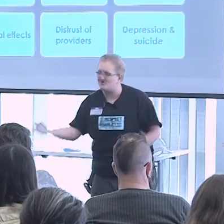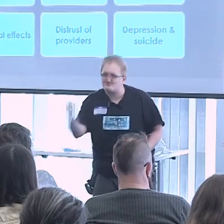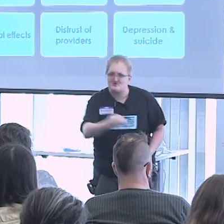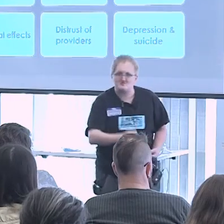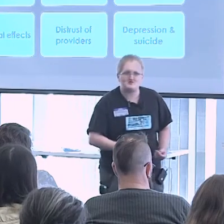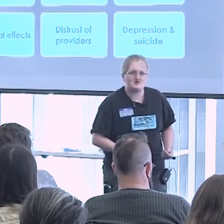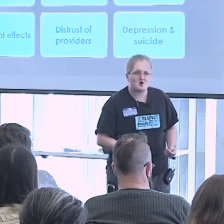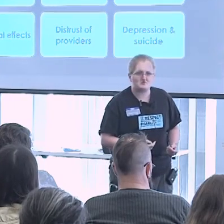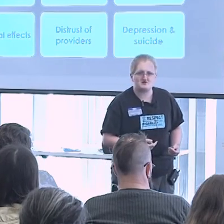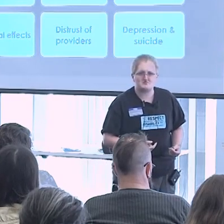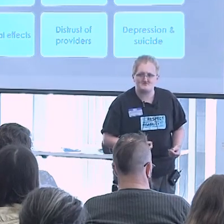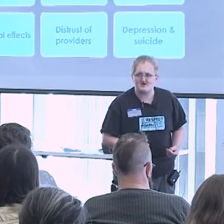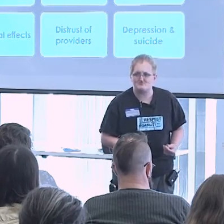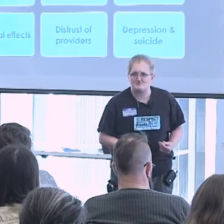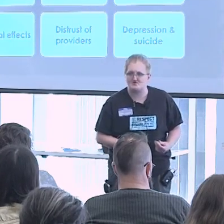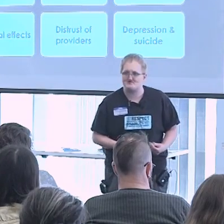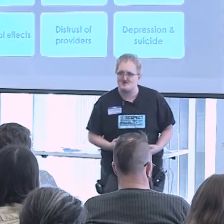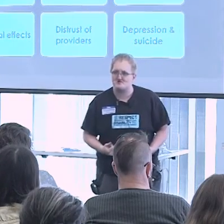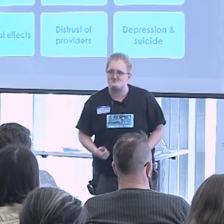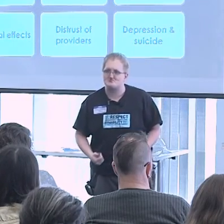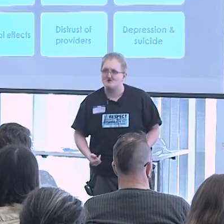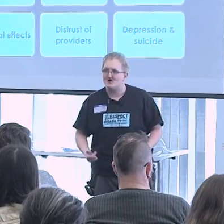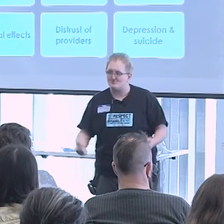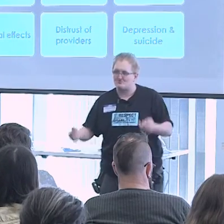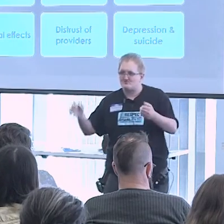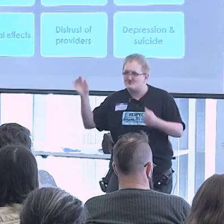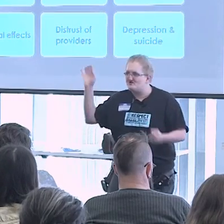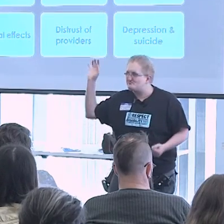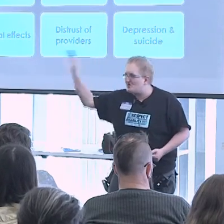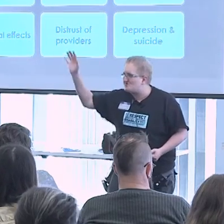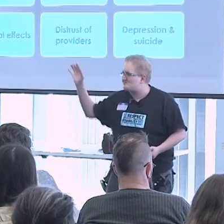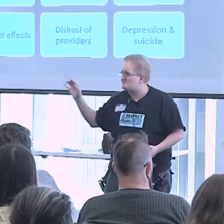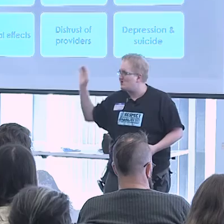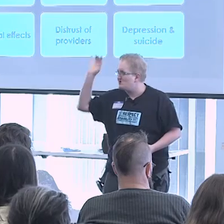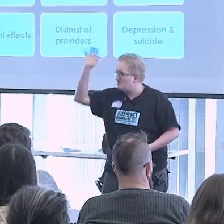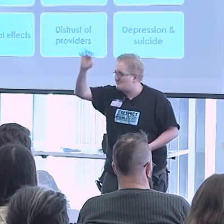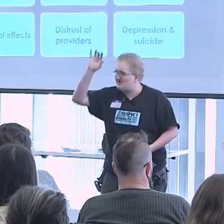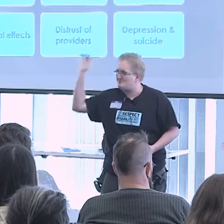especially in the context of behavior modification, where somebody is punished no matter what